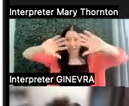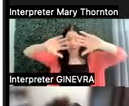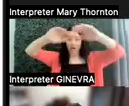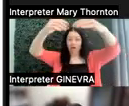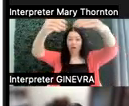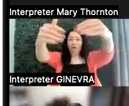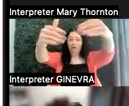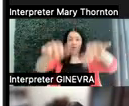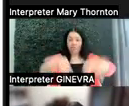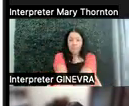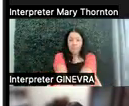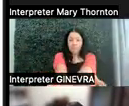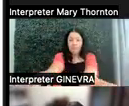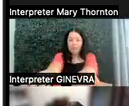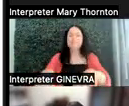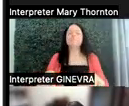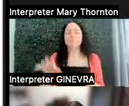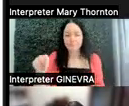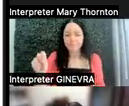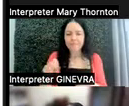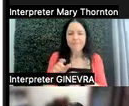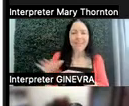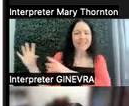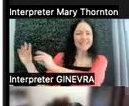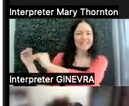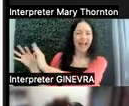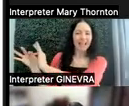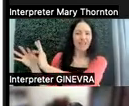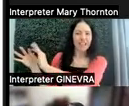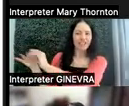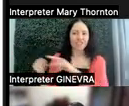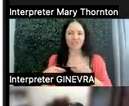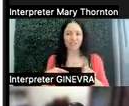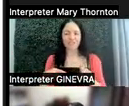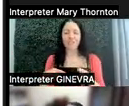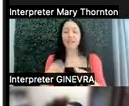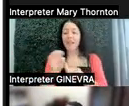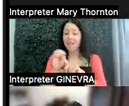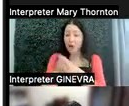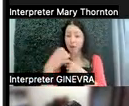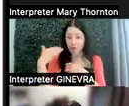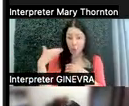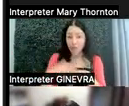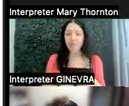Side conversations while someone else is talking. Environmental noises, dogs barking-- yes.